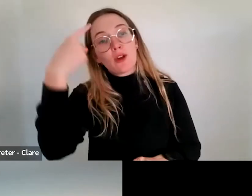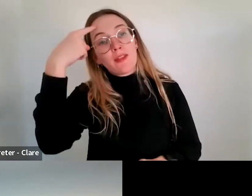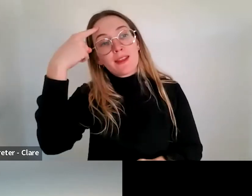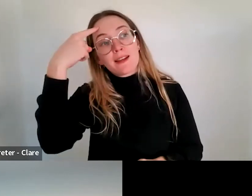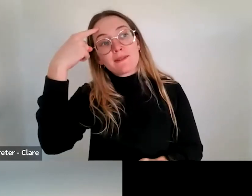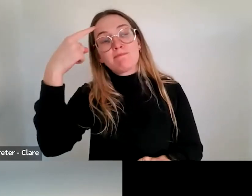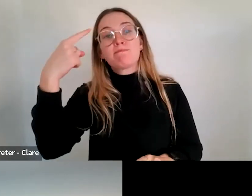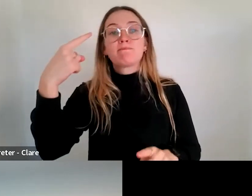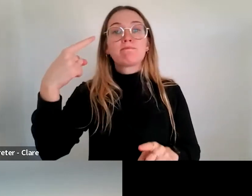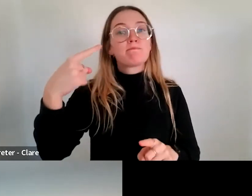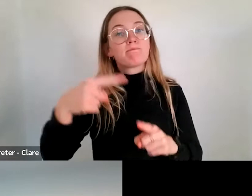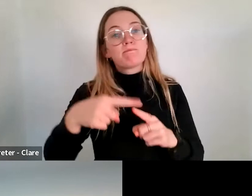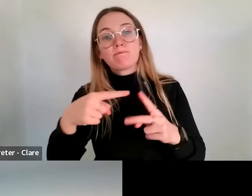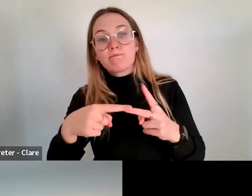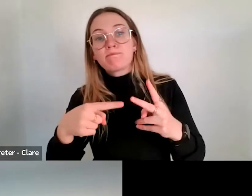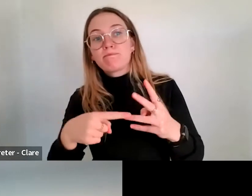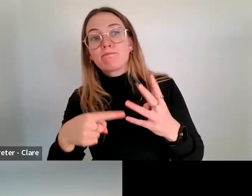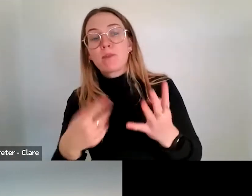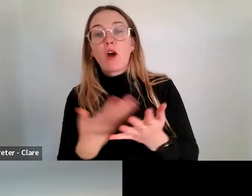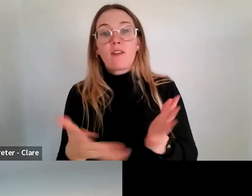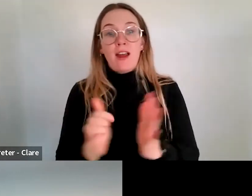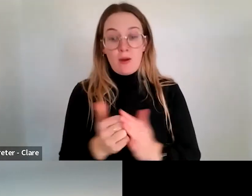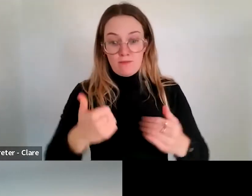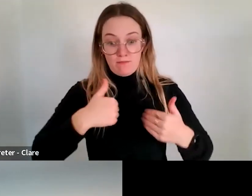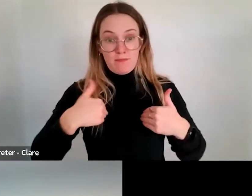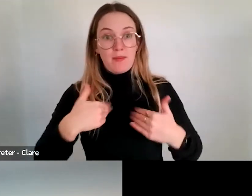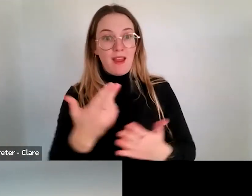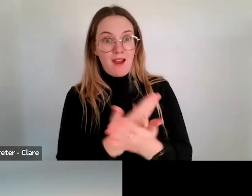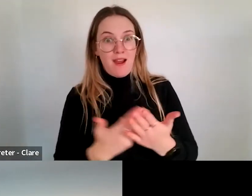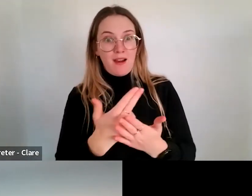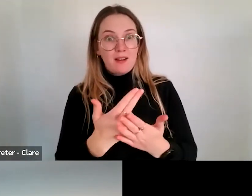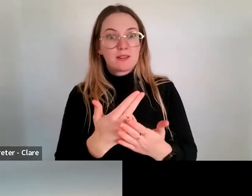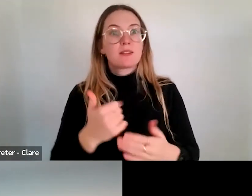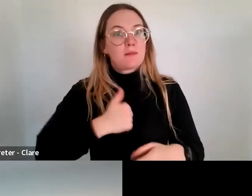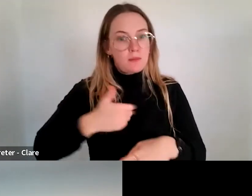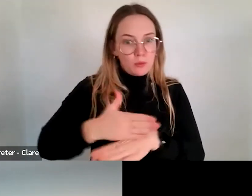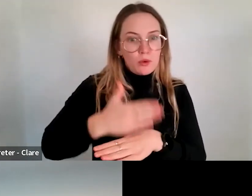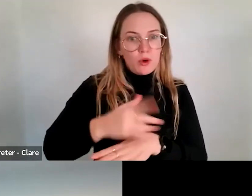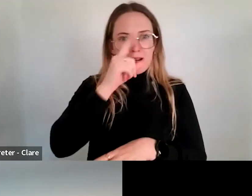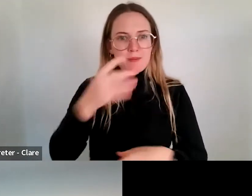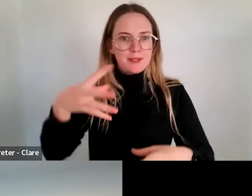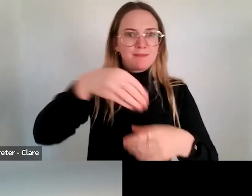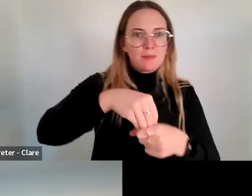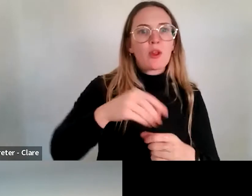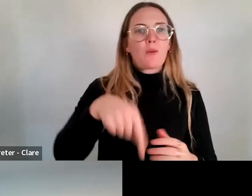about how your artistic practice could be supported with an application to this program as well.